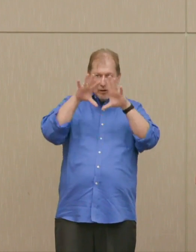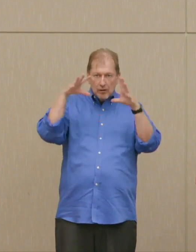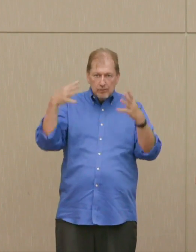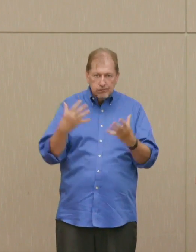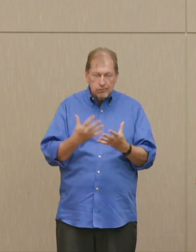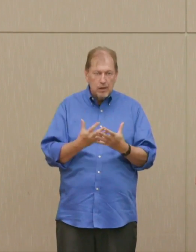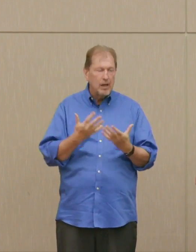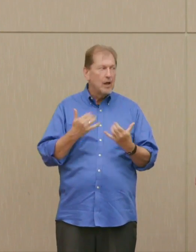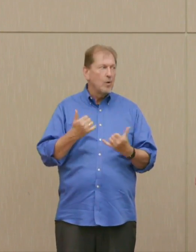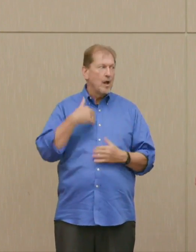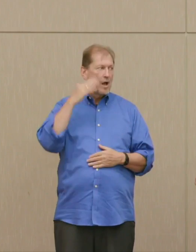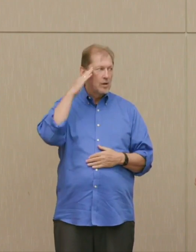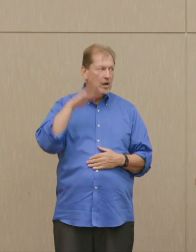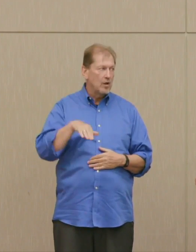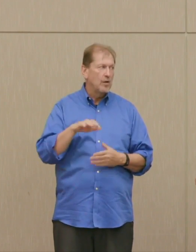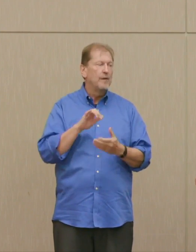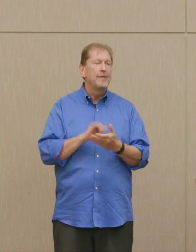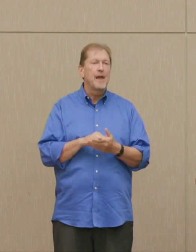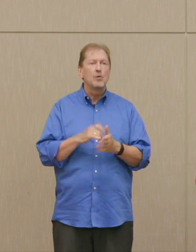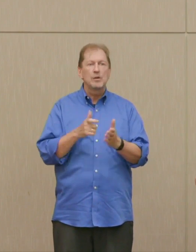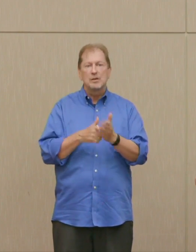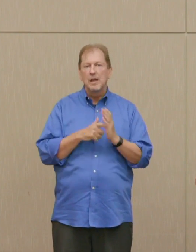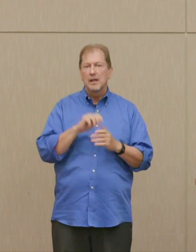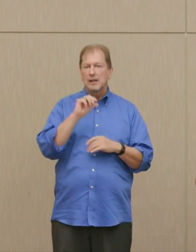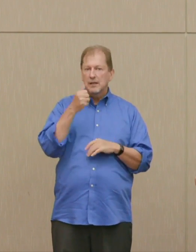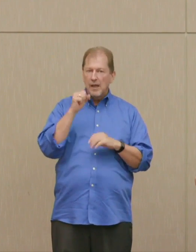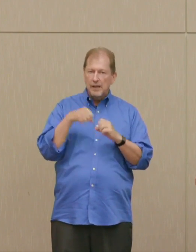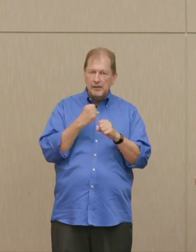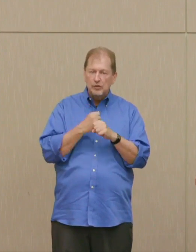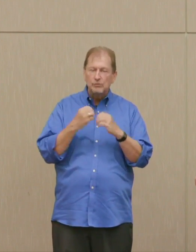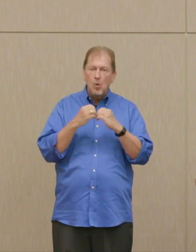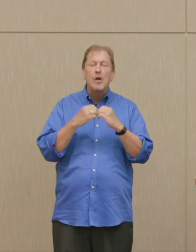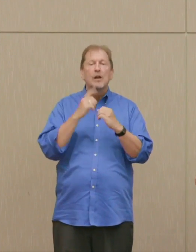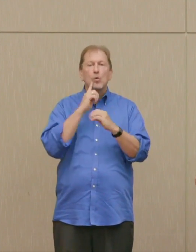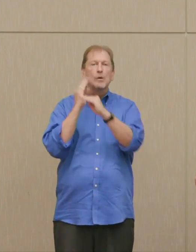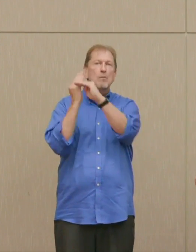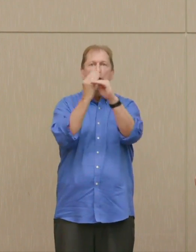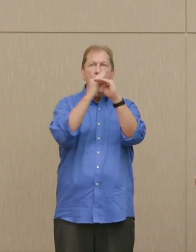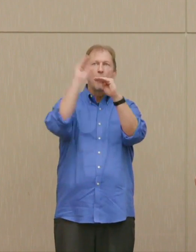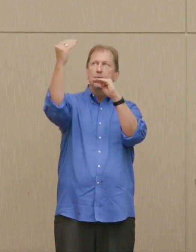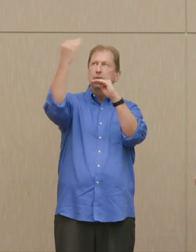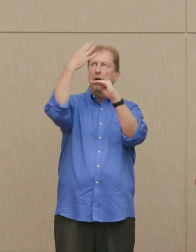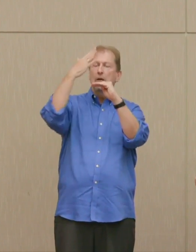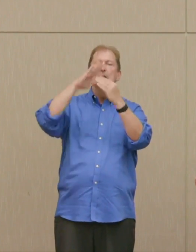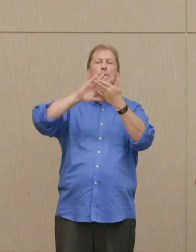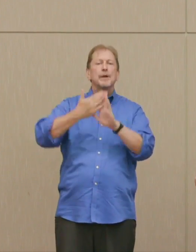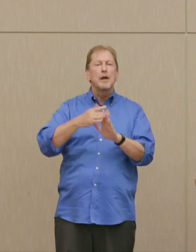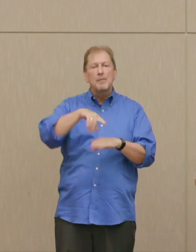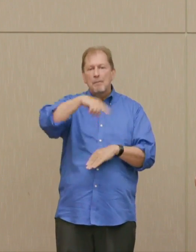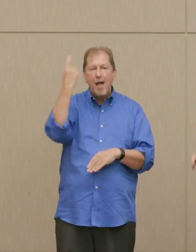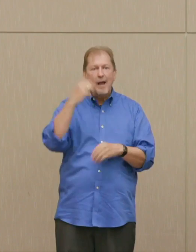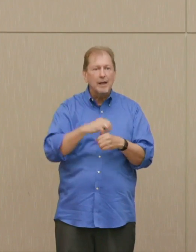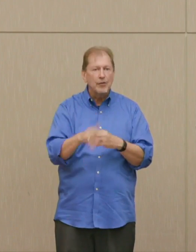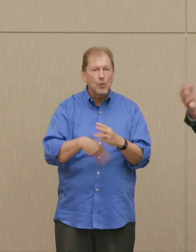the last 10 years, a decade or more blocks out most of the sunlight, destroying all,